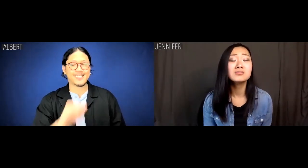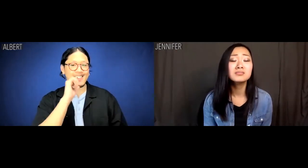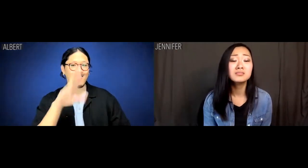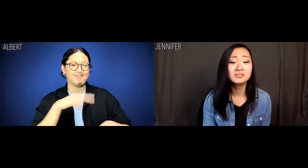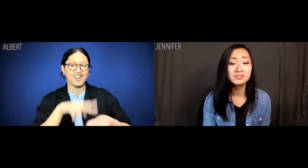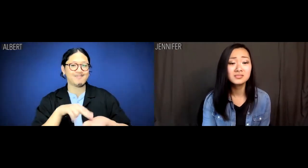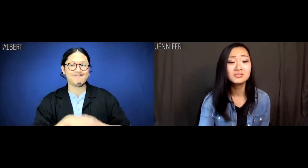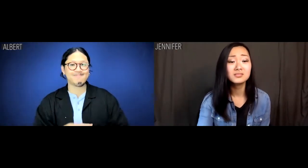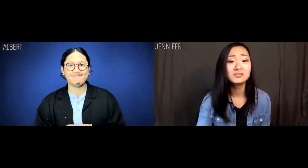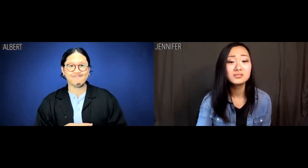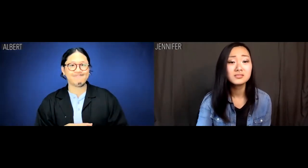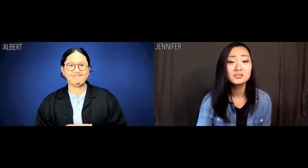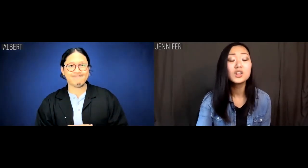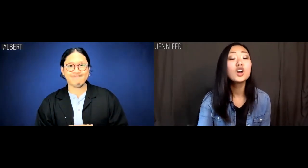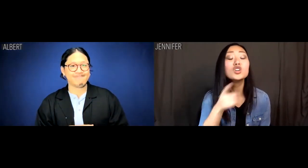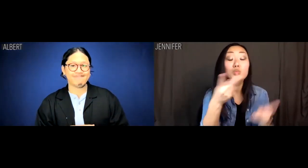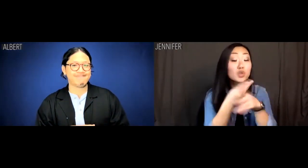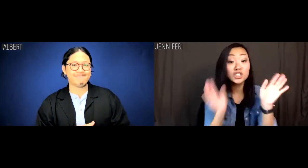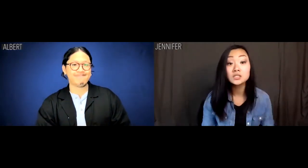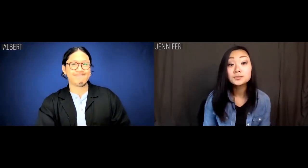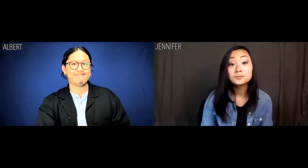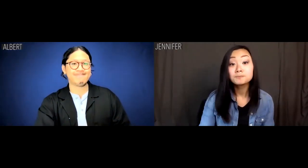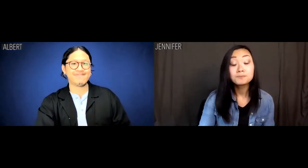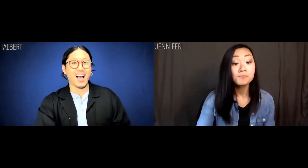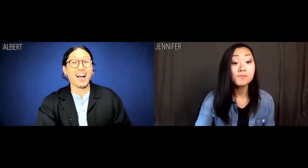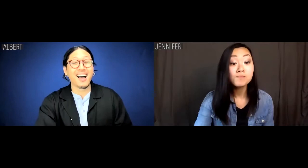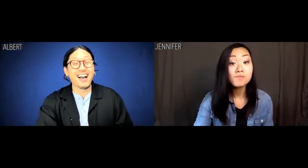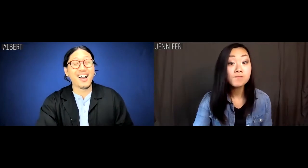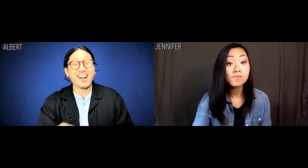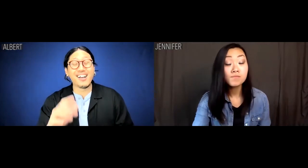Albert: It's abnormal. Jennifer: You're the worst.